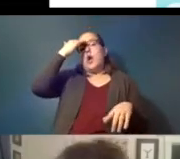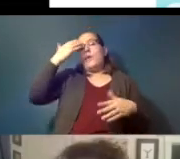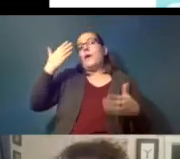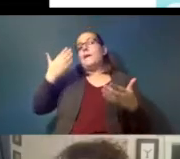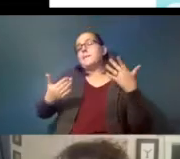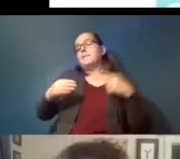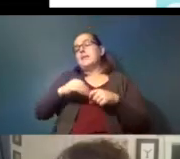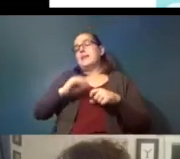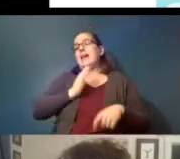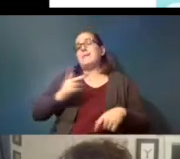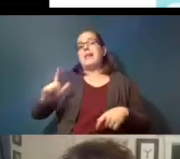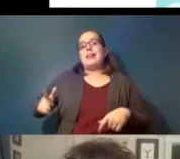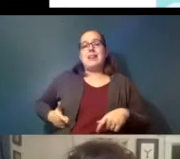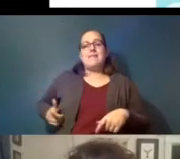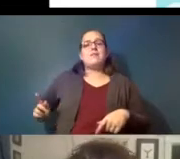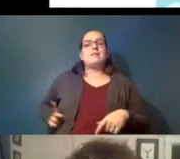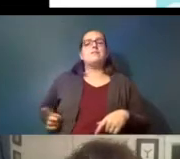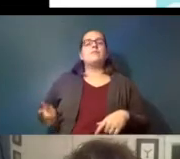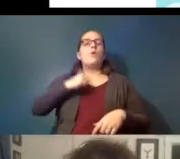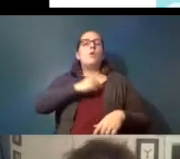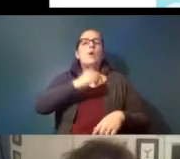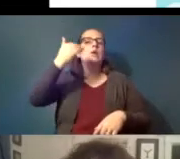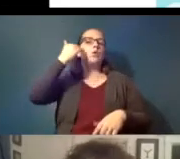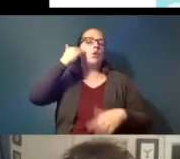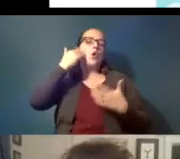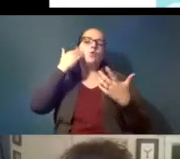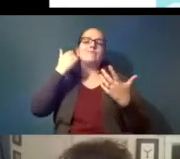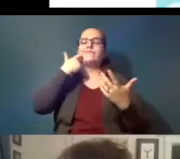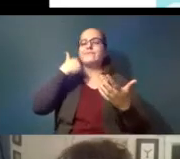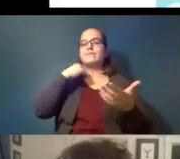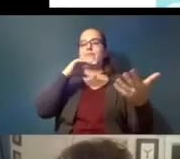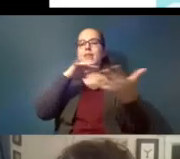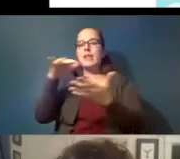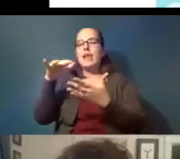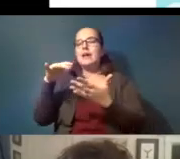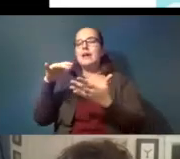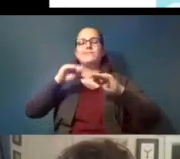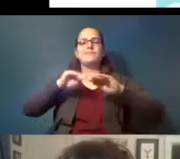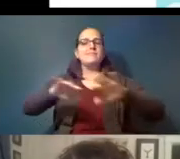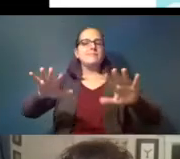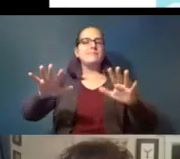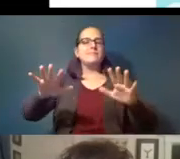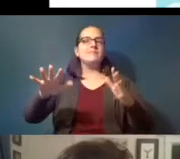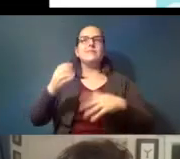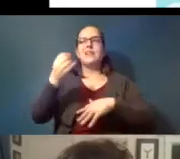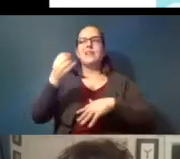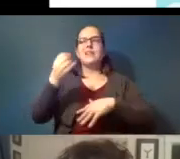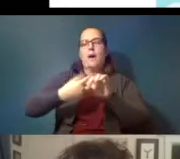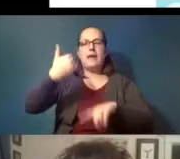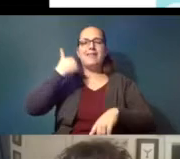liver and kidneys and we know there was a study that came out a few months ago that looked at